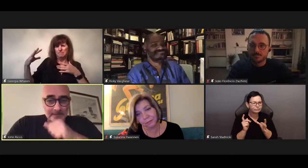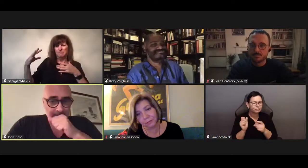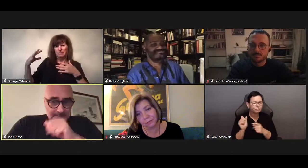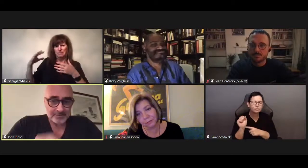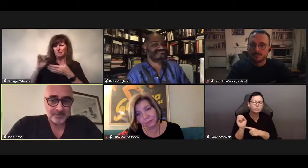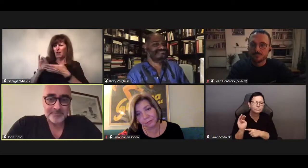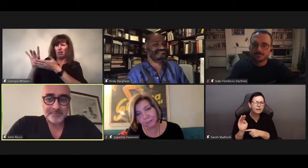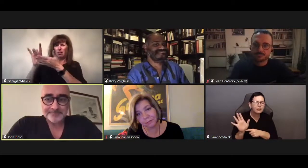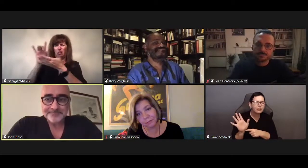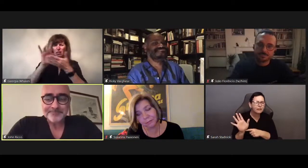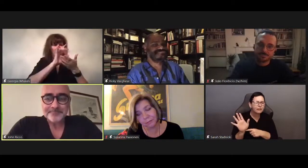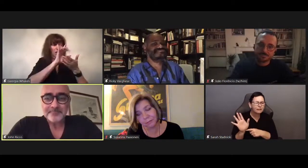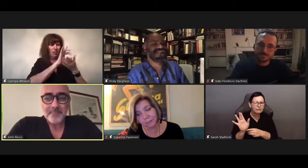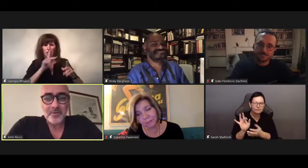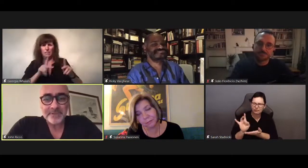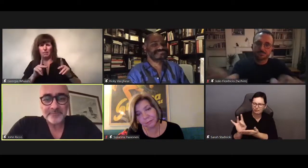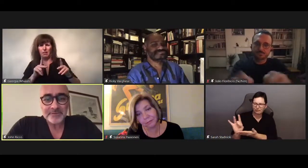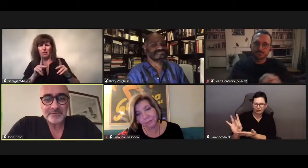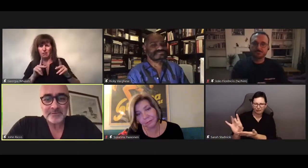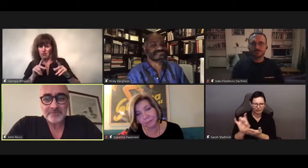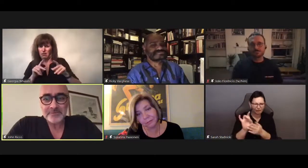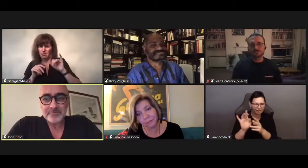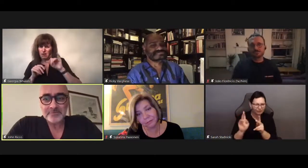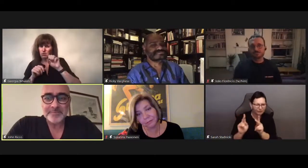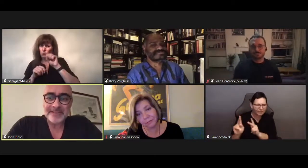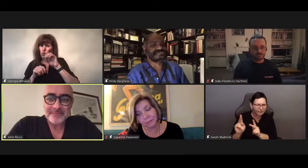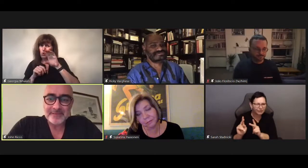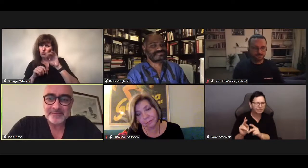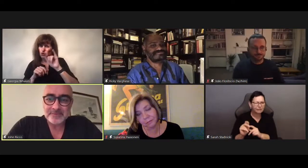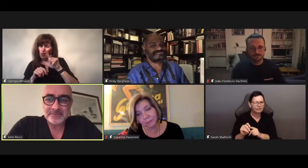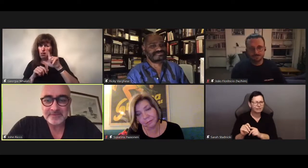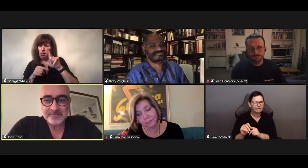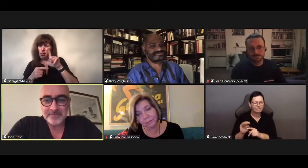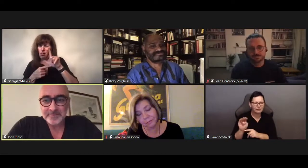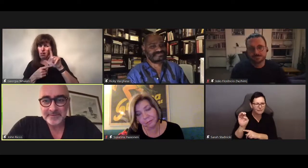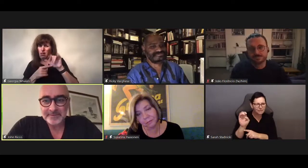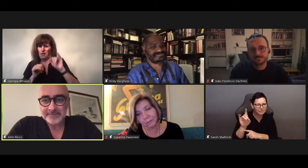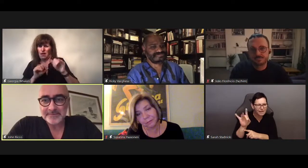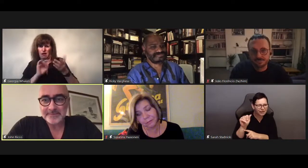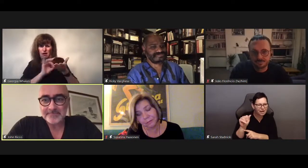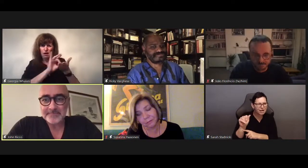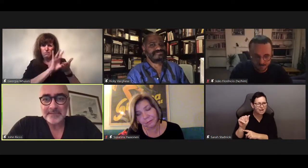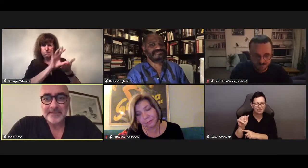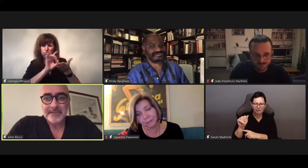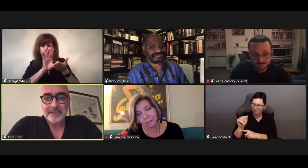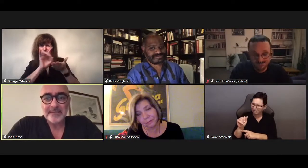it’s the social that makes one feel left out.